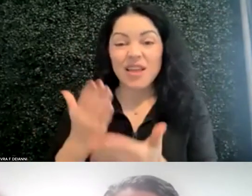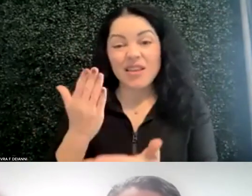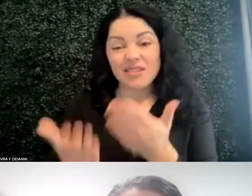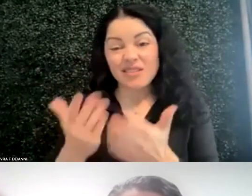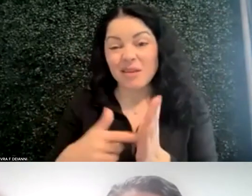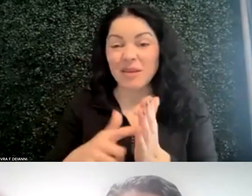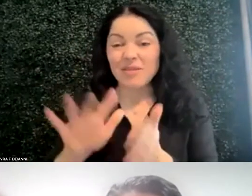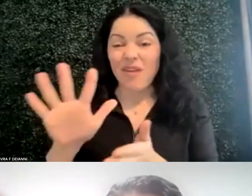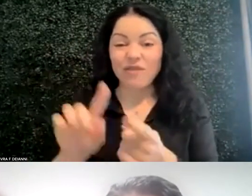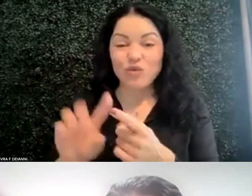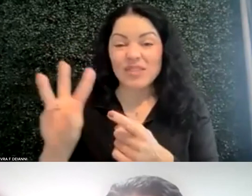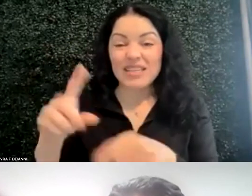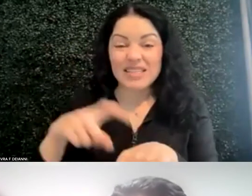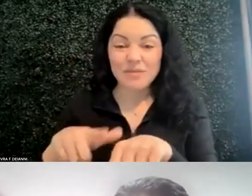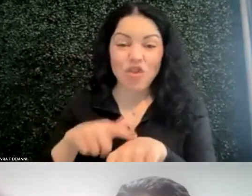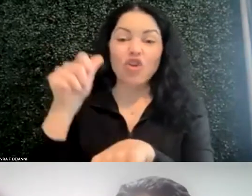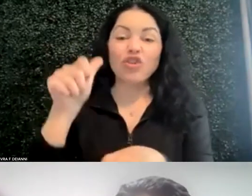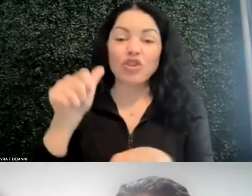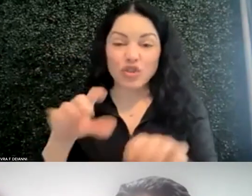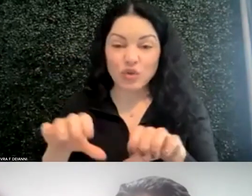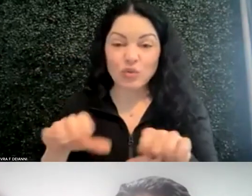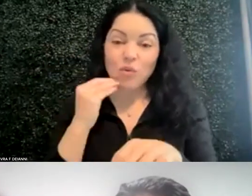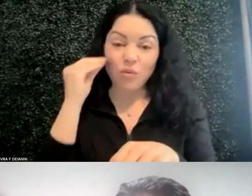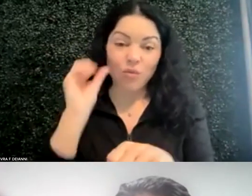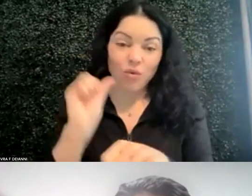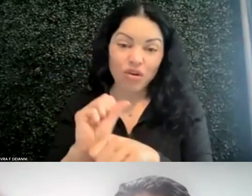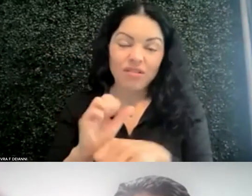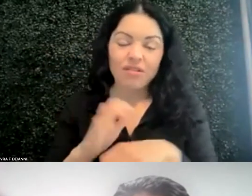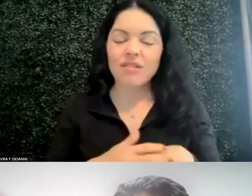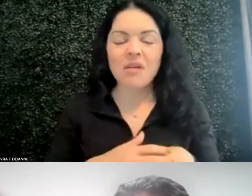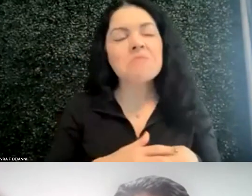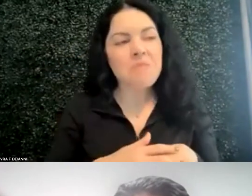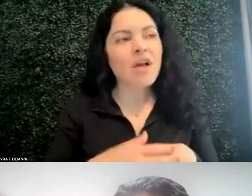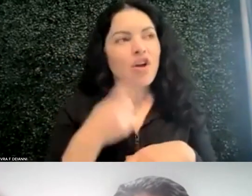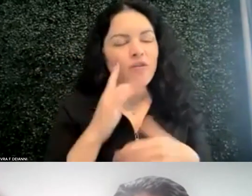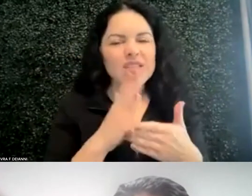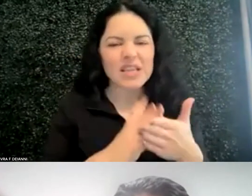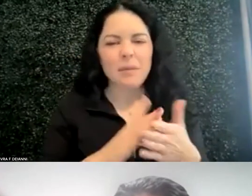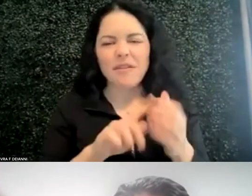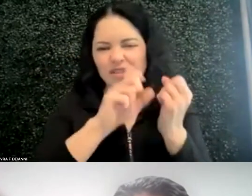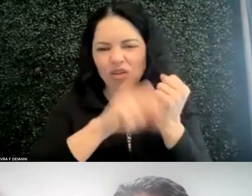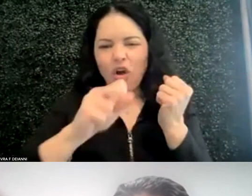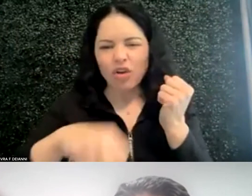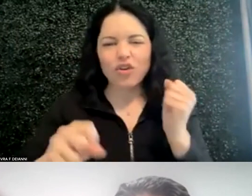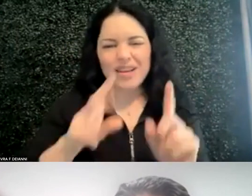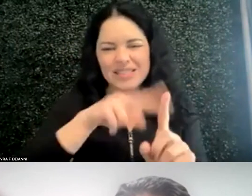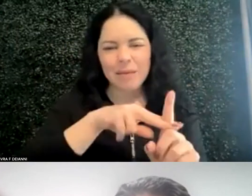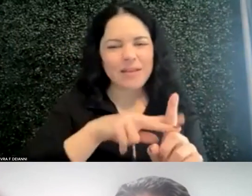Yeah, so for some of these longer assignments I would not put up how long I think